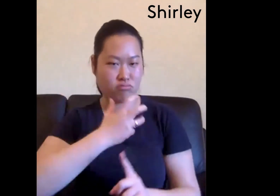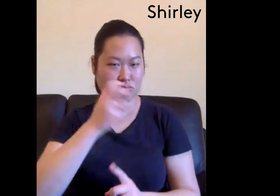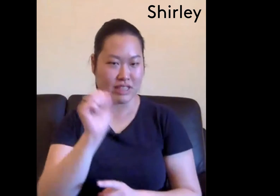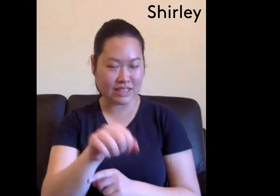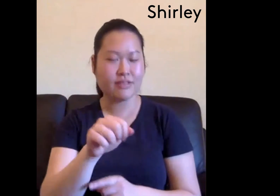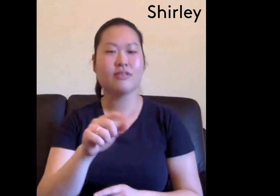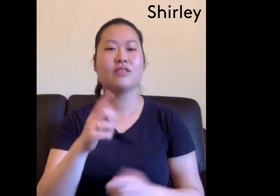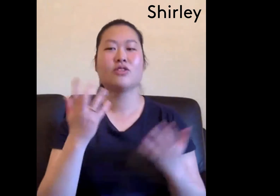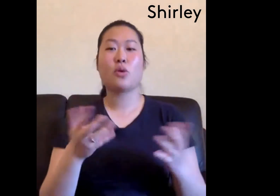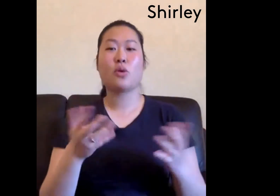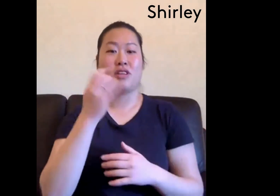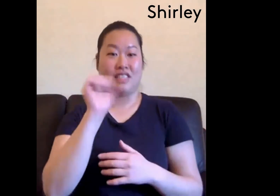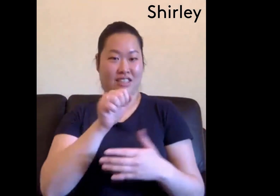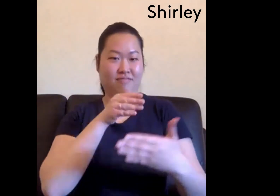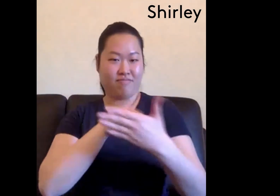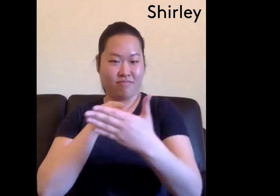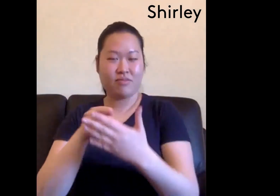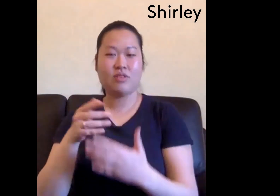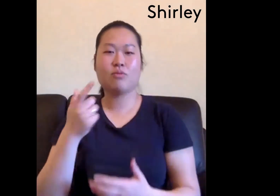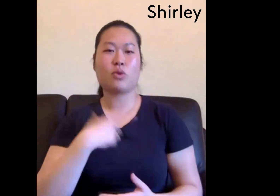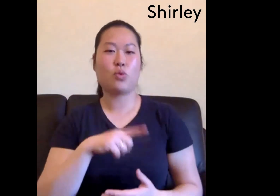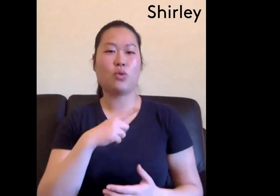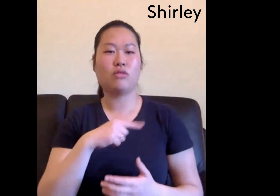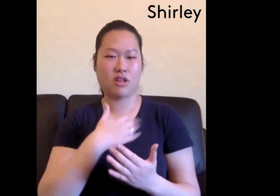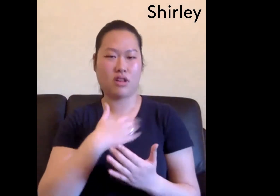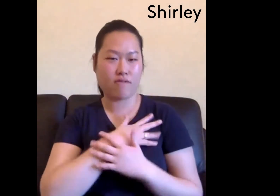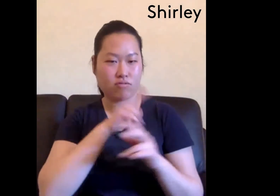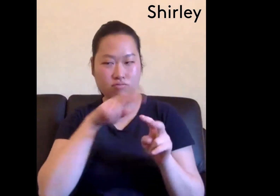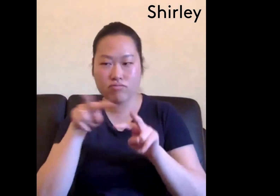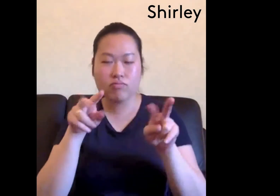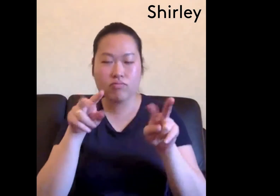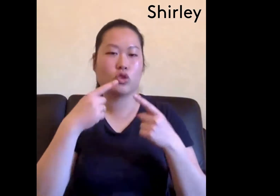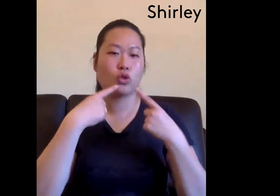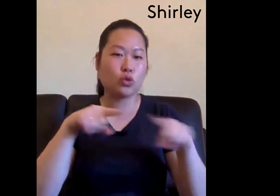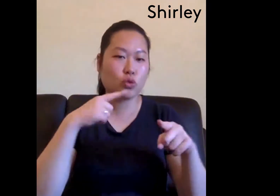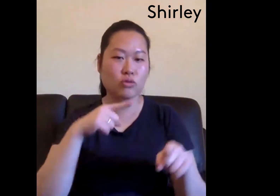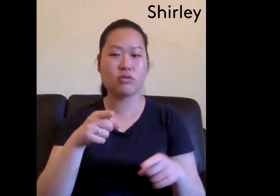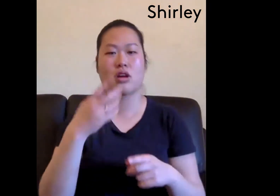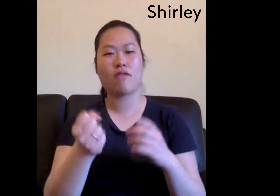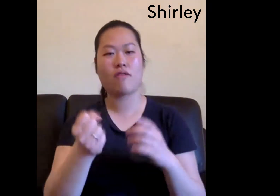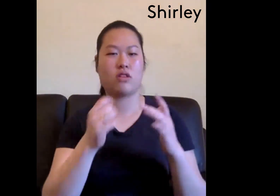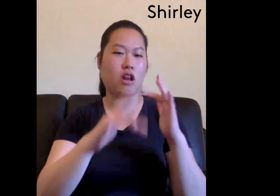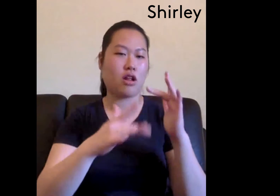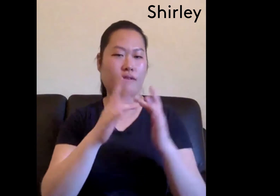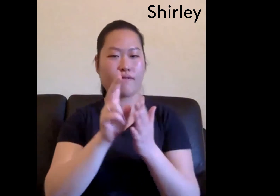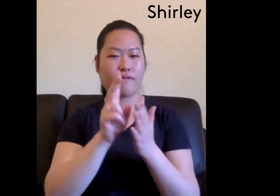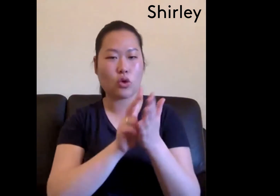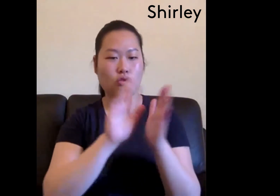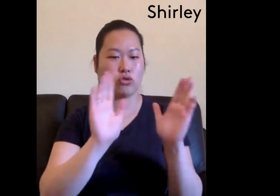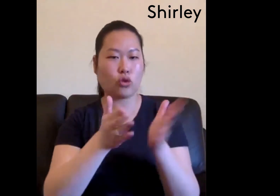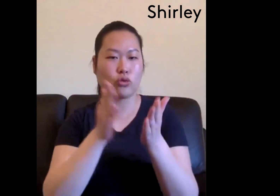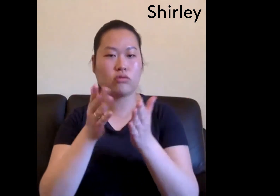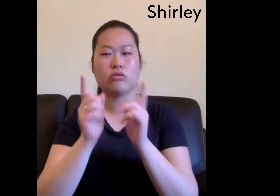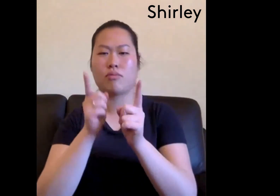We live in a world that really focuses on our digital input I love to browse news online